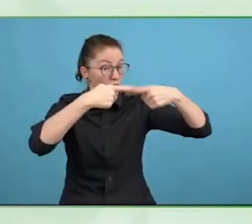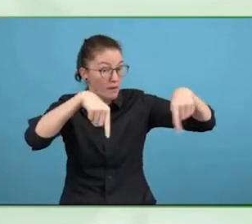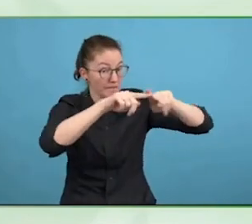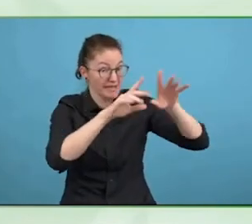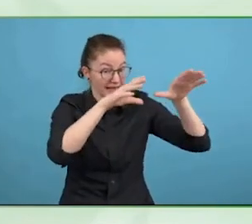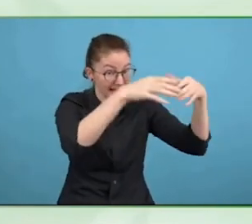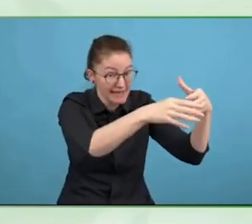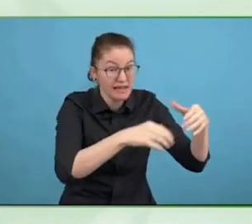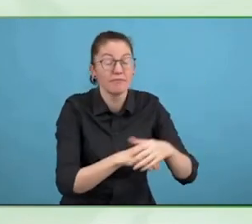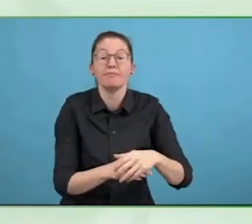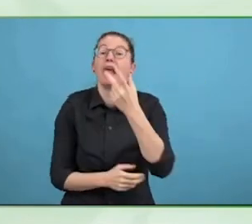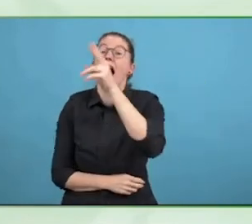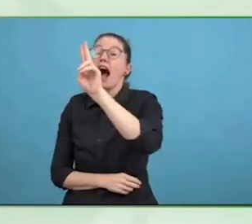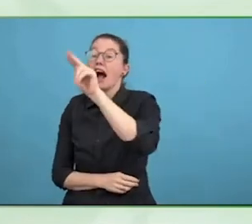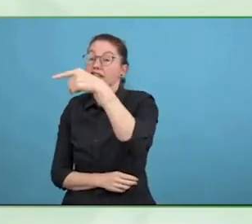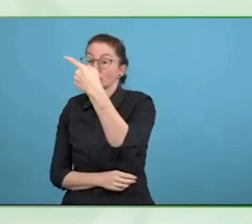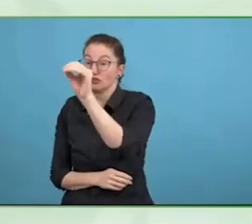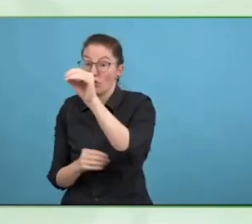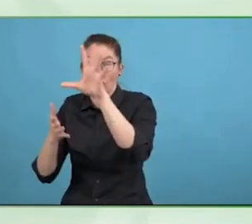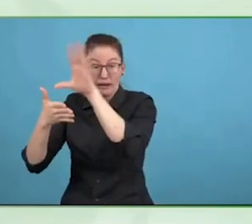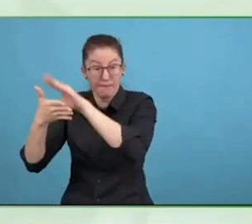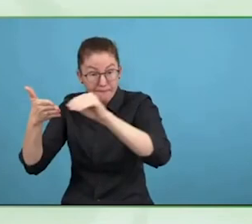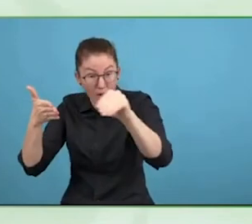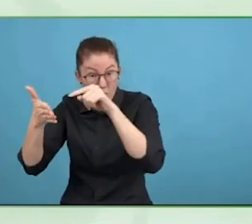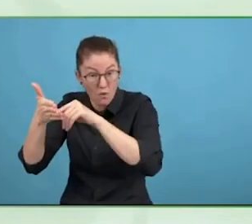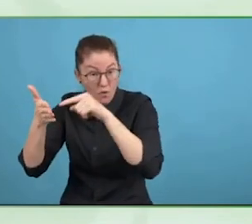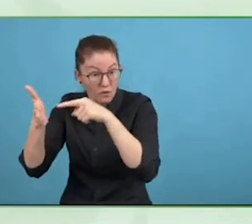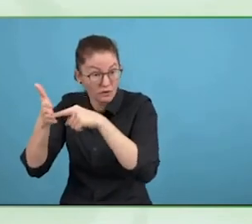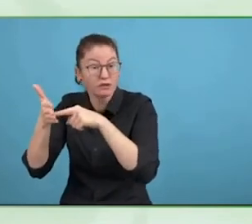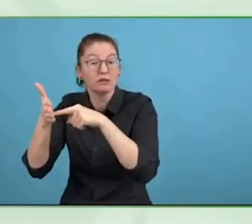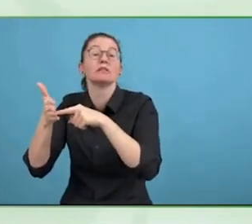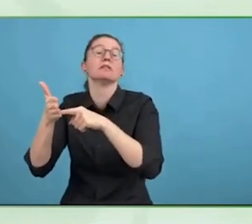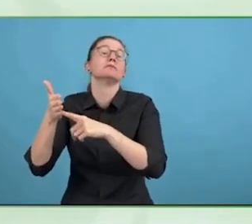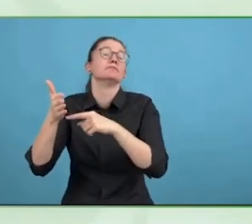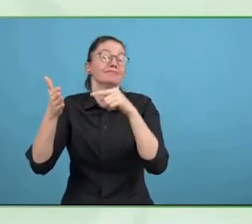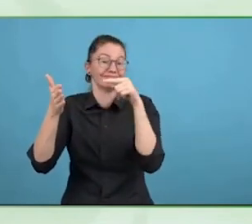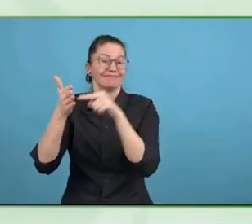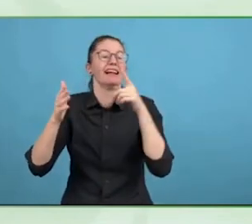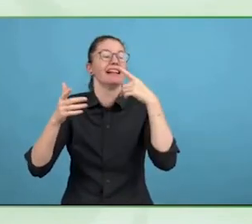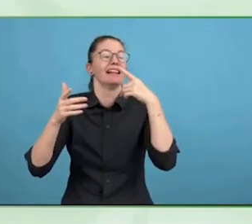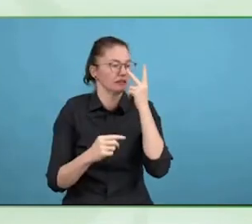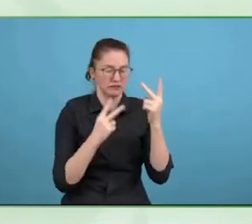have not been fulfilled, technically they can go and see a